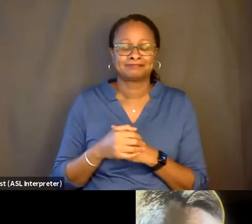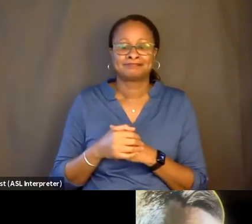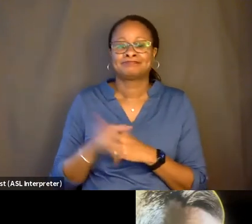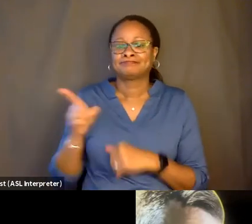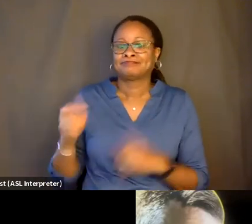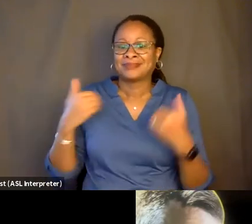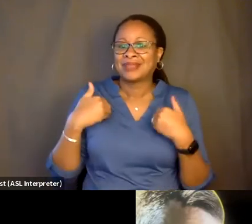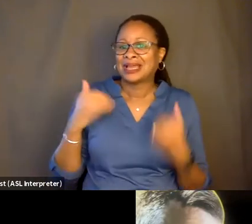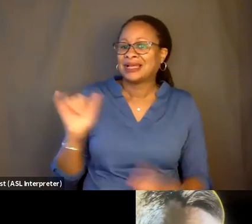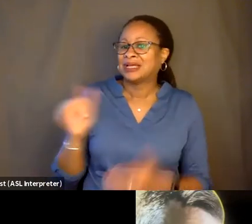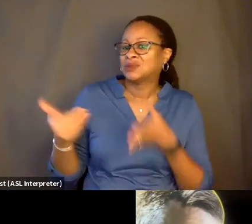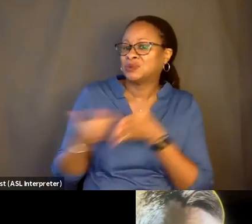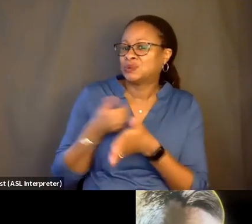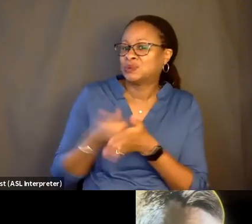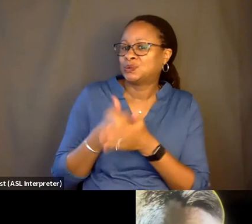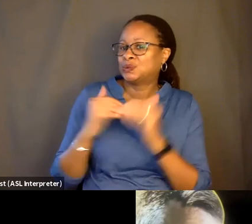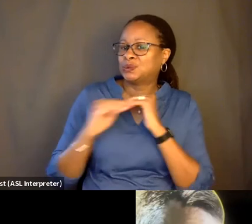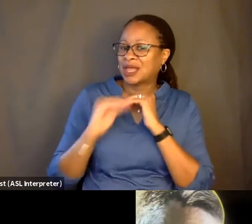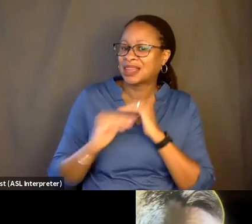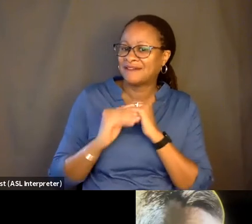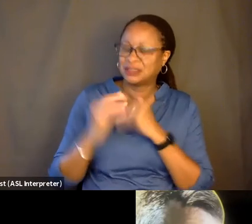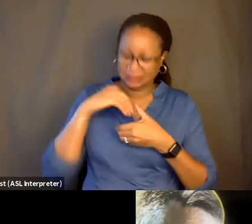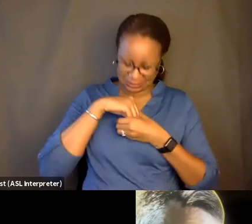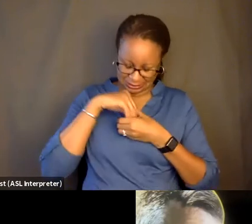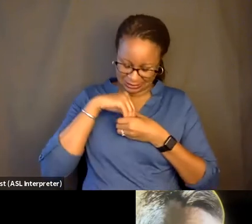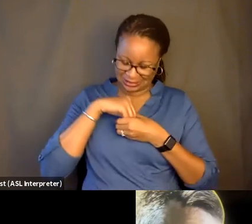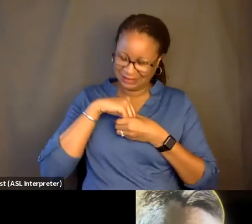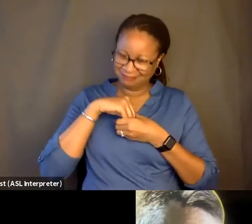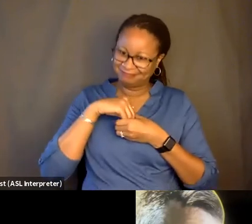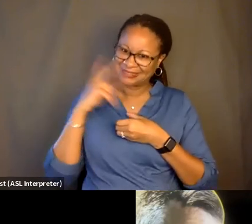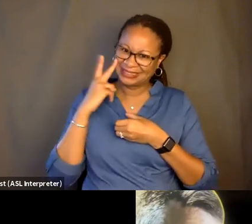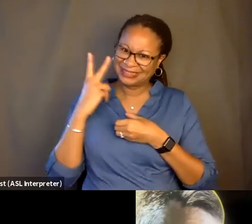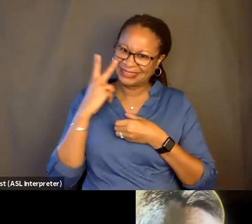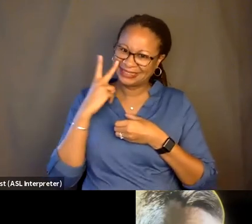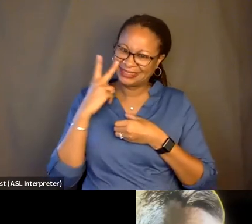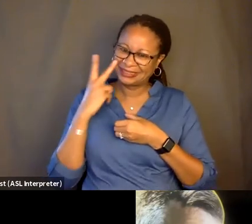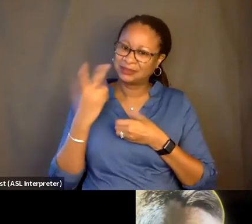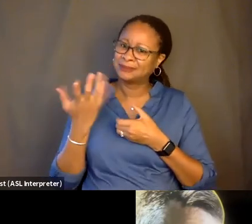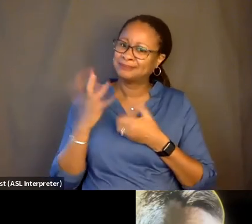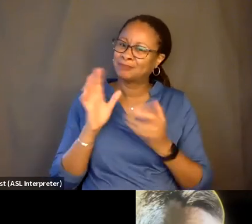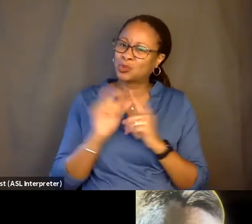like, new levels of insight into what empathy is, self-empathy